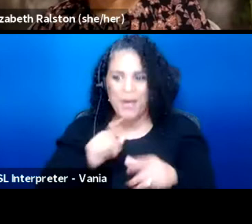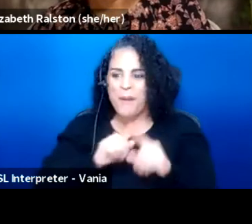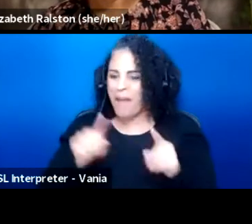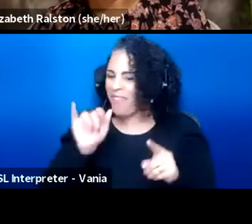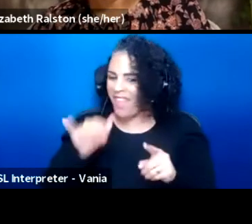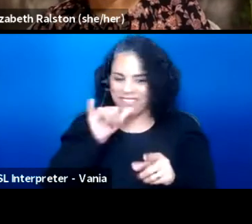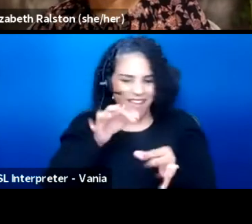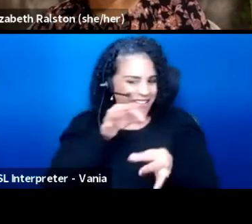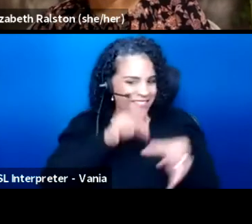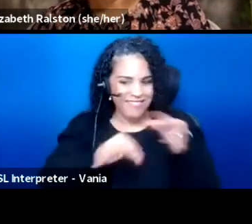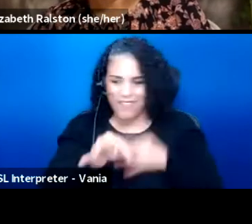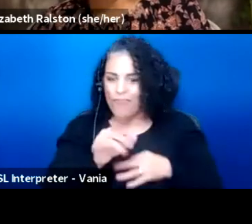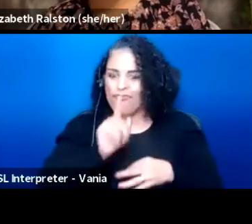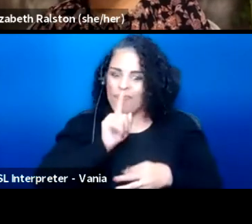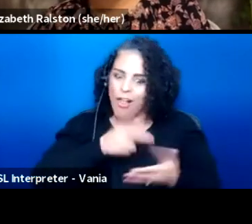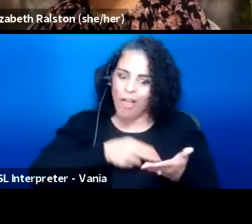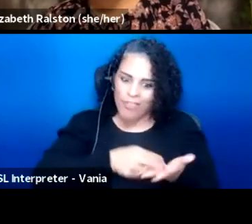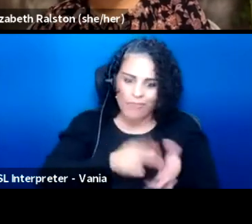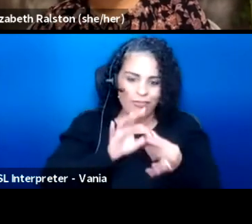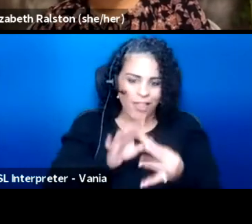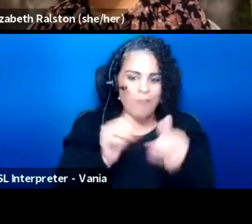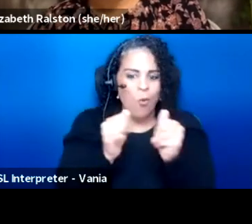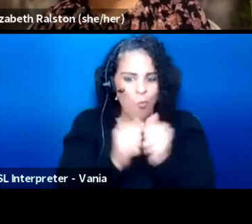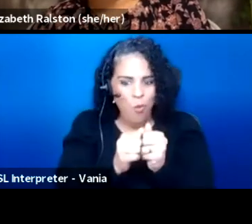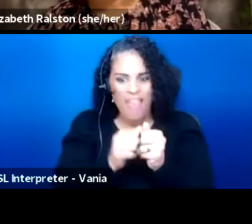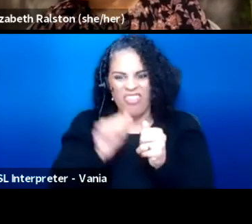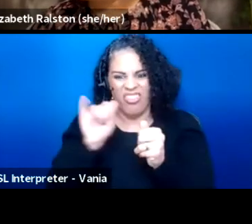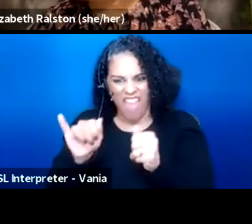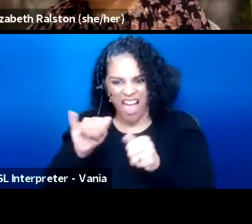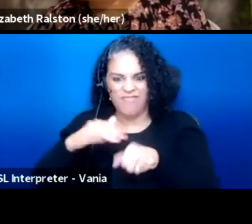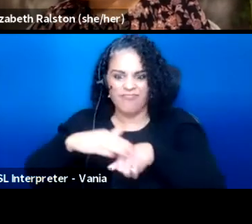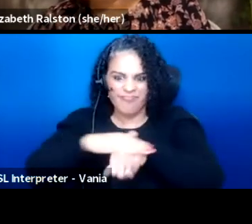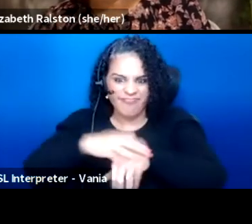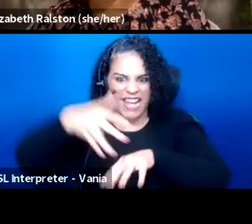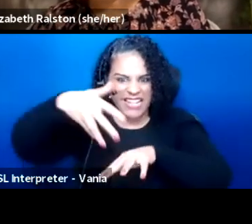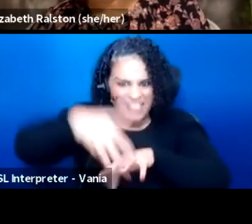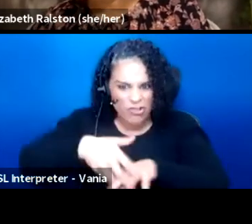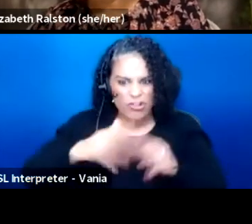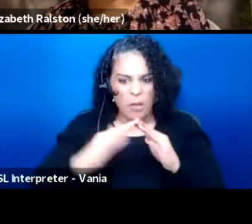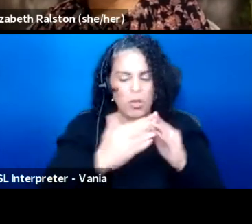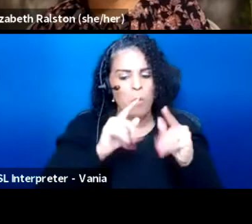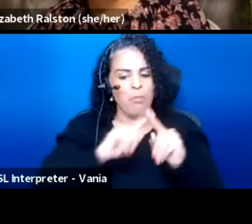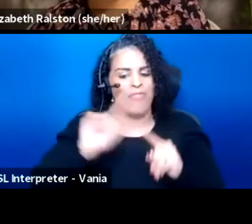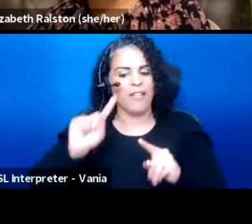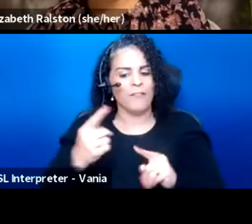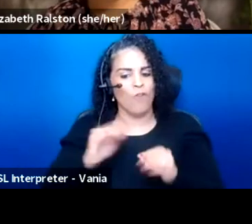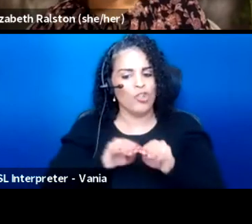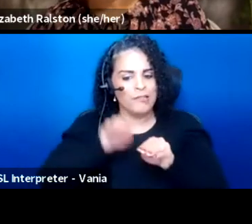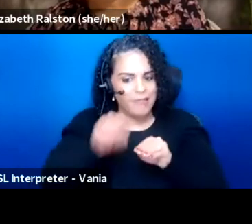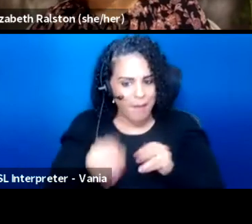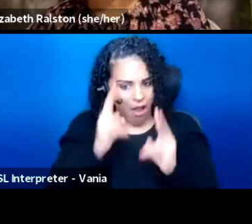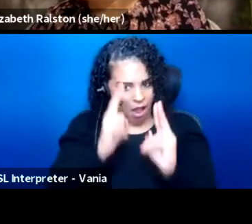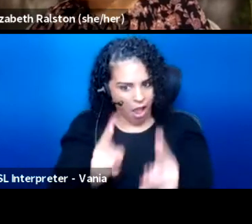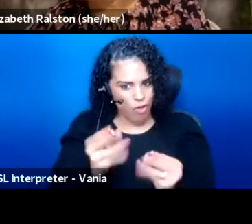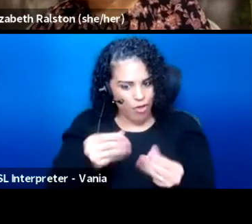of real authentic relationships with indigenous communities, but it just serves as a first step in honoring the land we're on.